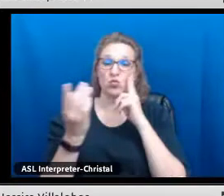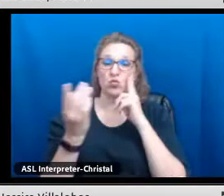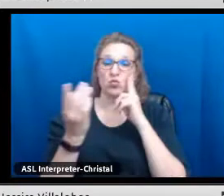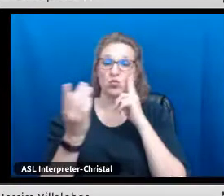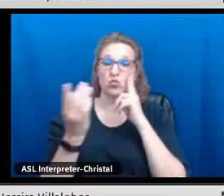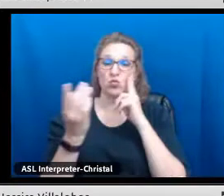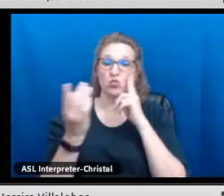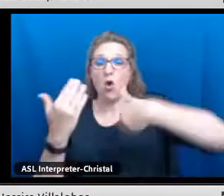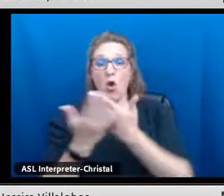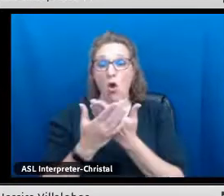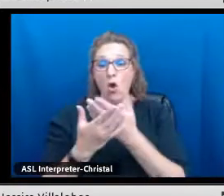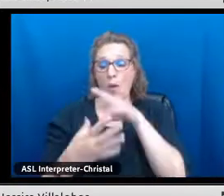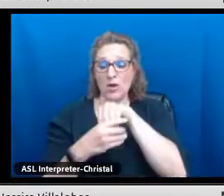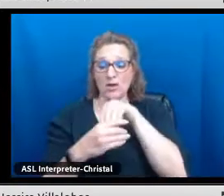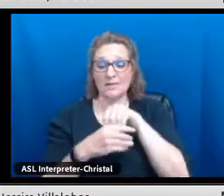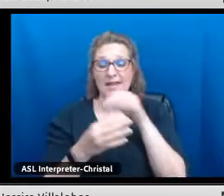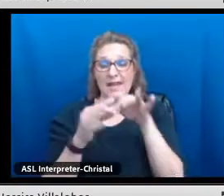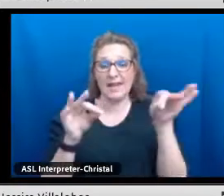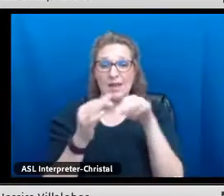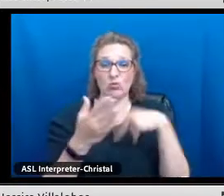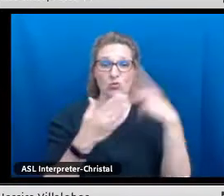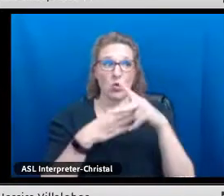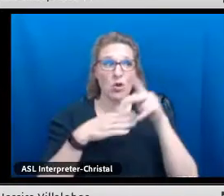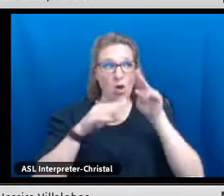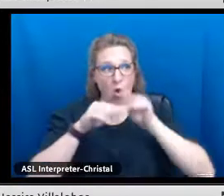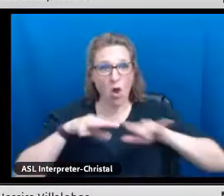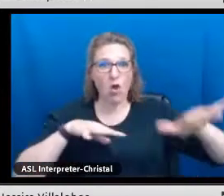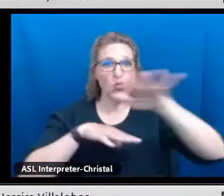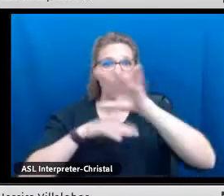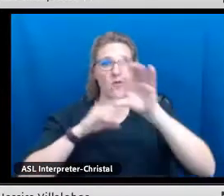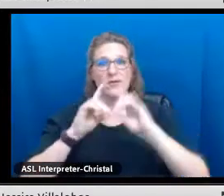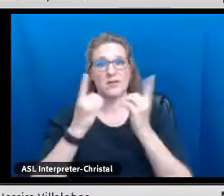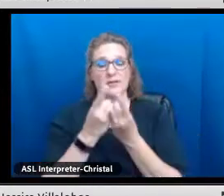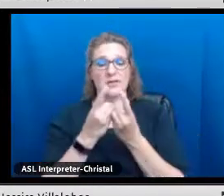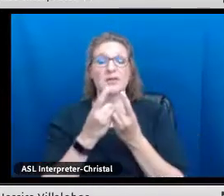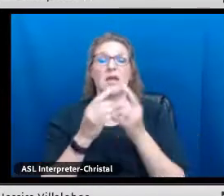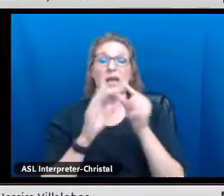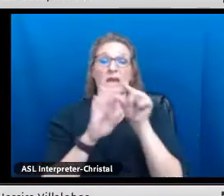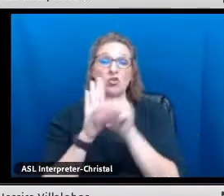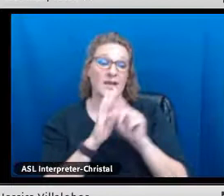it is with great honor that our school district recognizes all participants and language programs